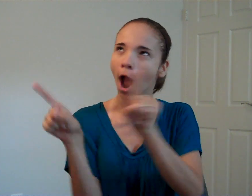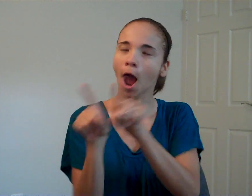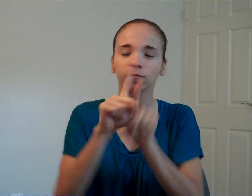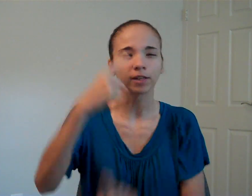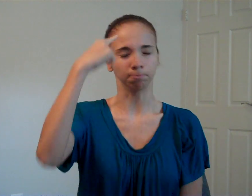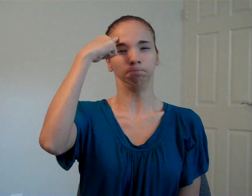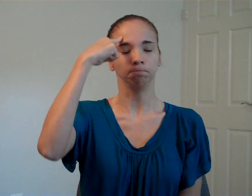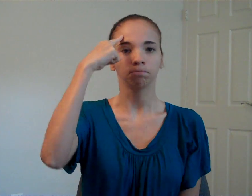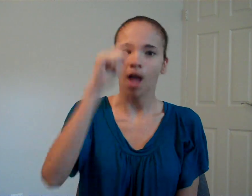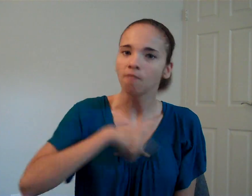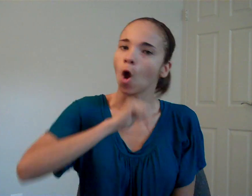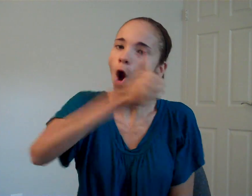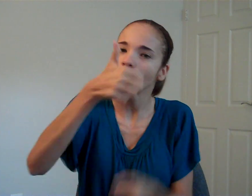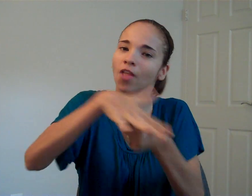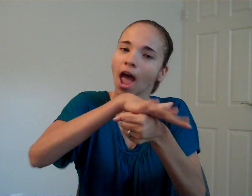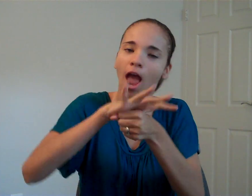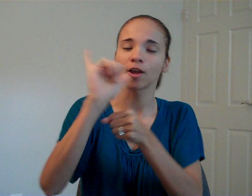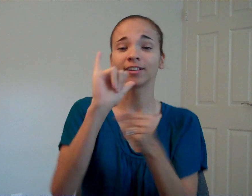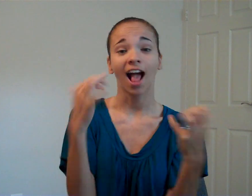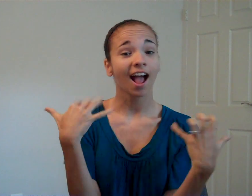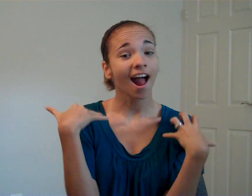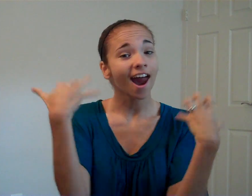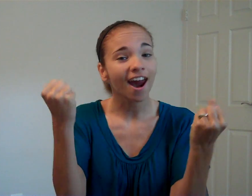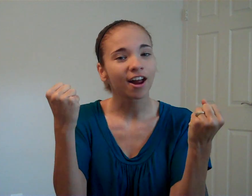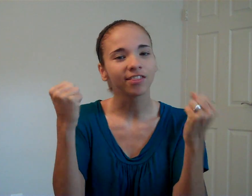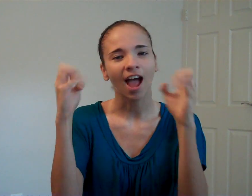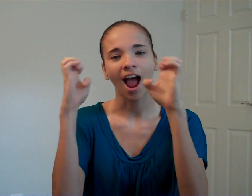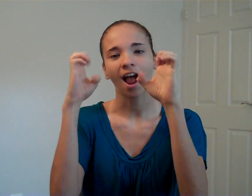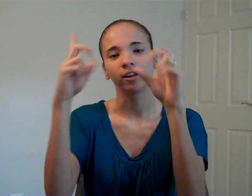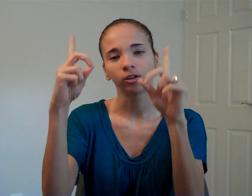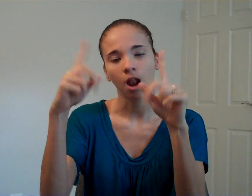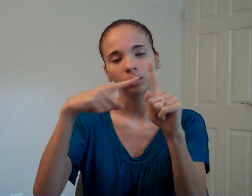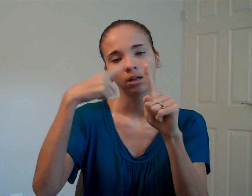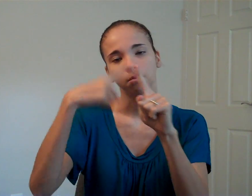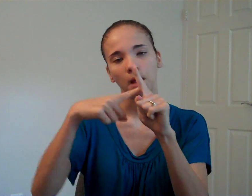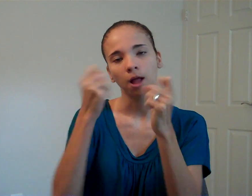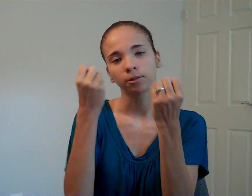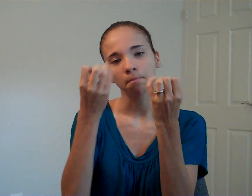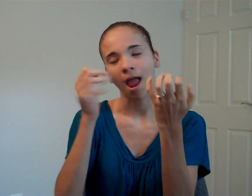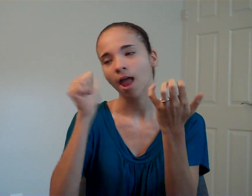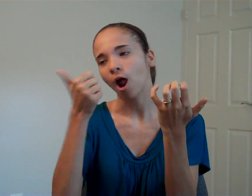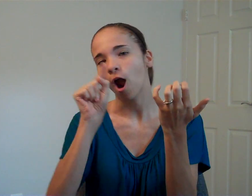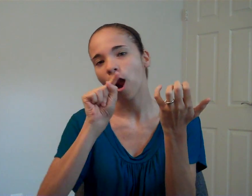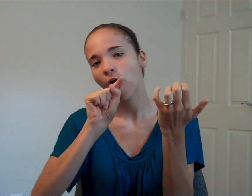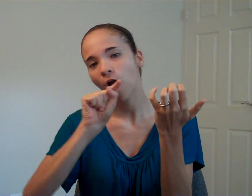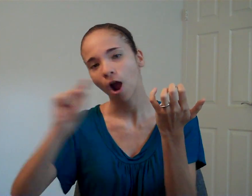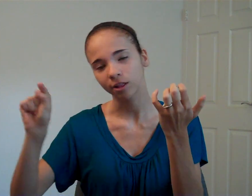we need to keep in mind of other areas such as health, education, and many more.